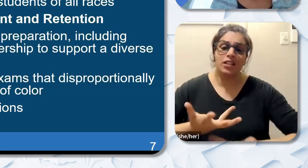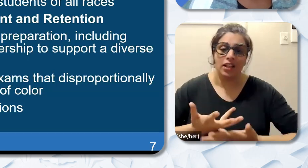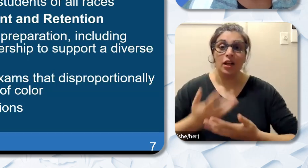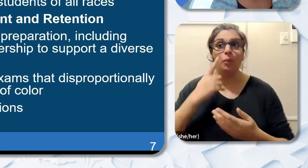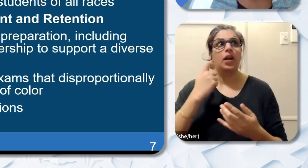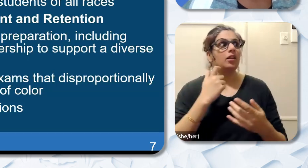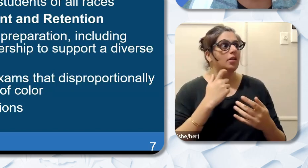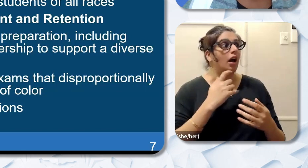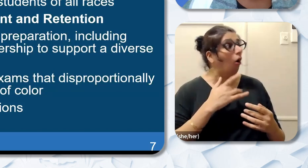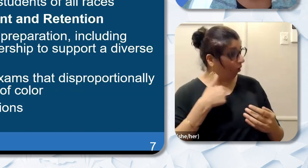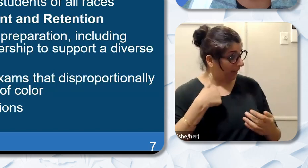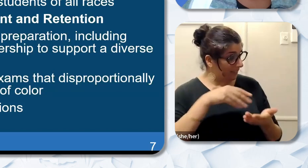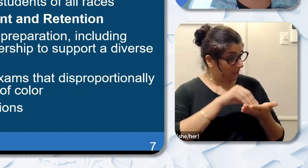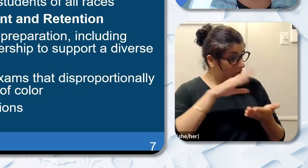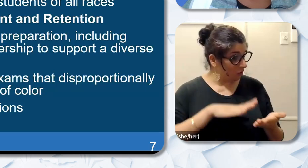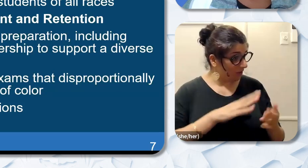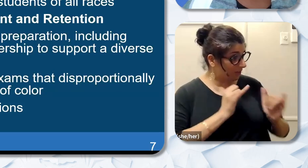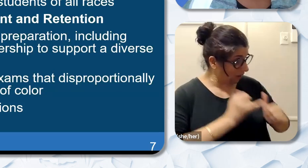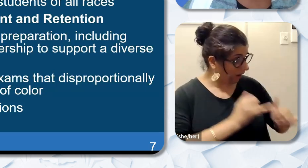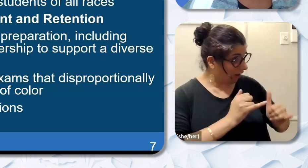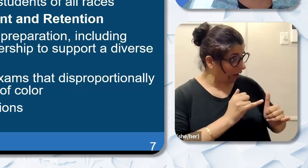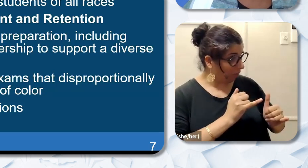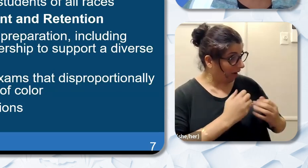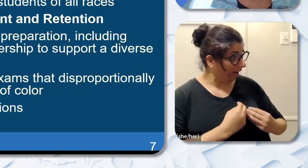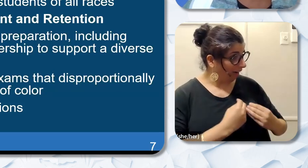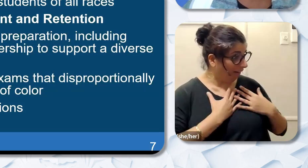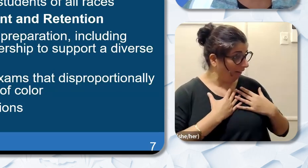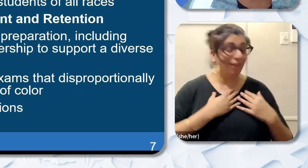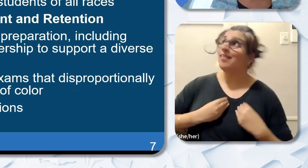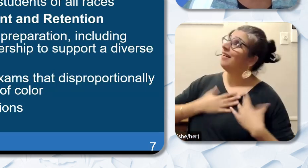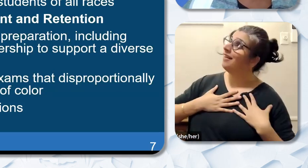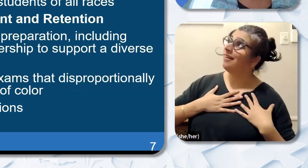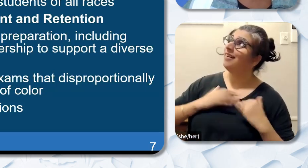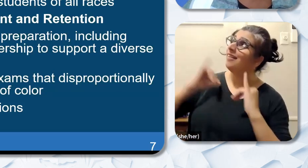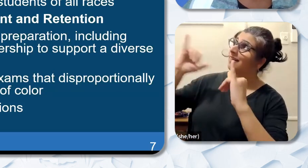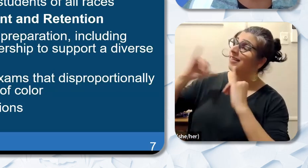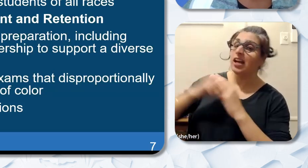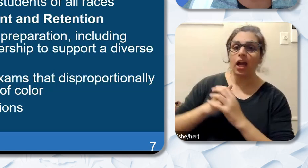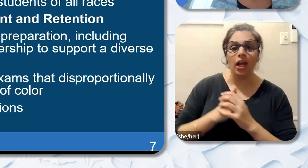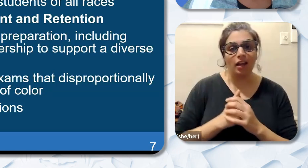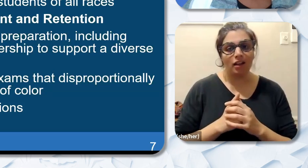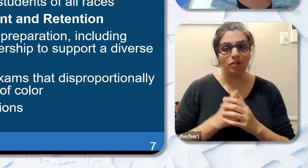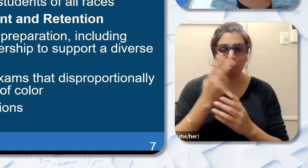by students having role models that look like them as well as educators feeling supported when they